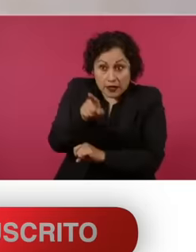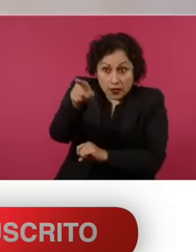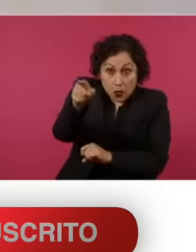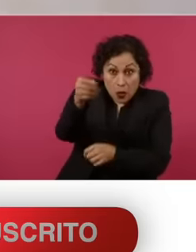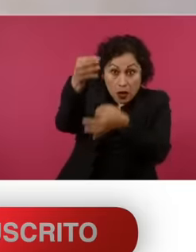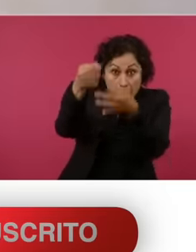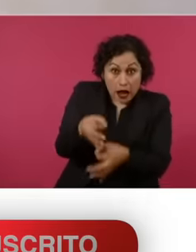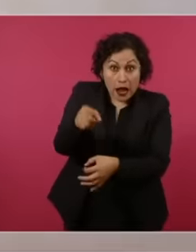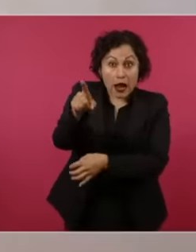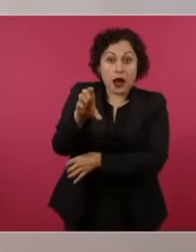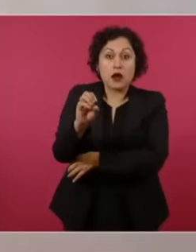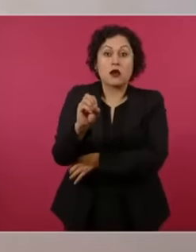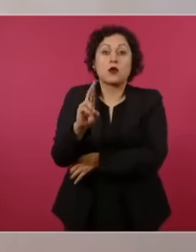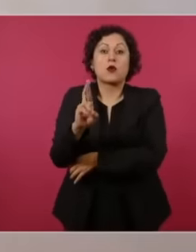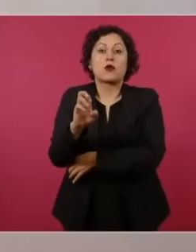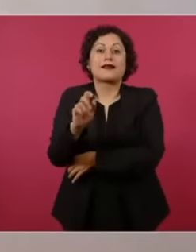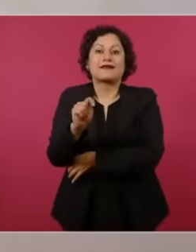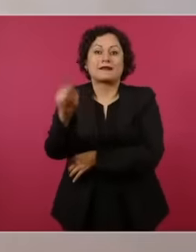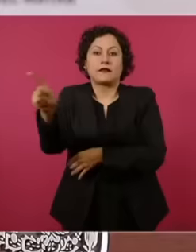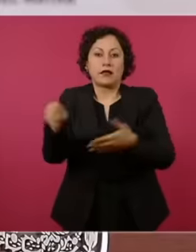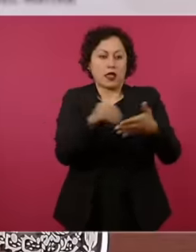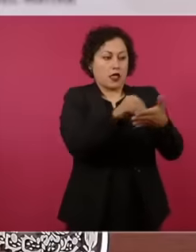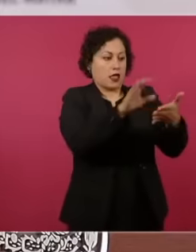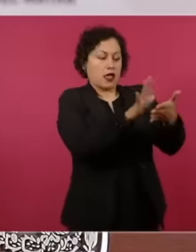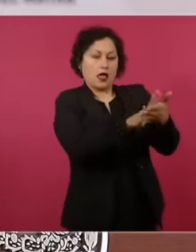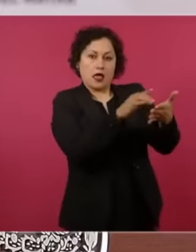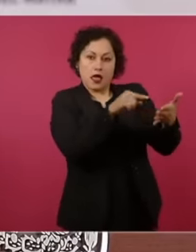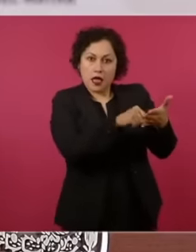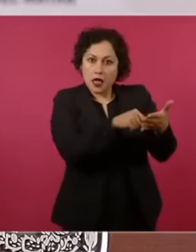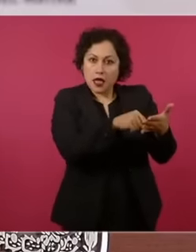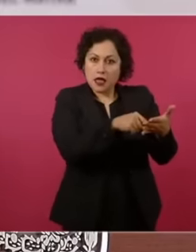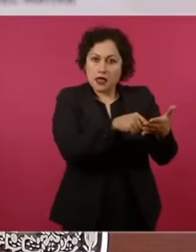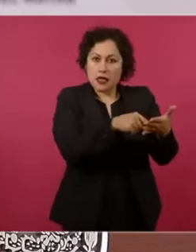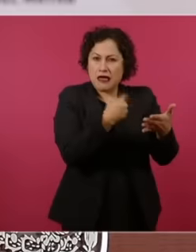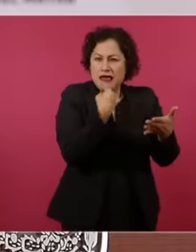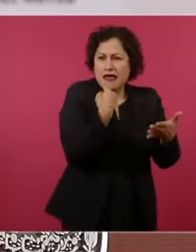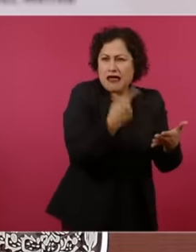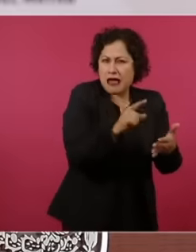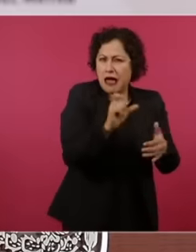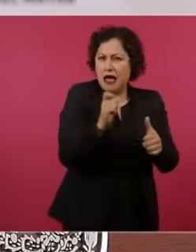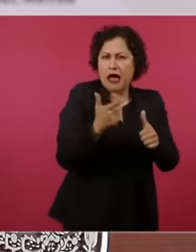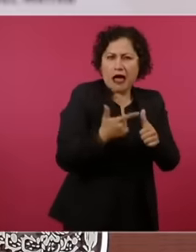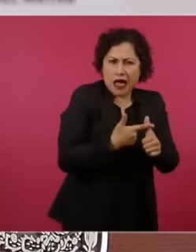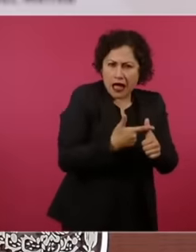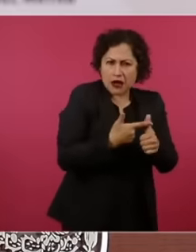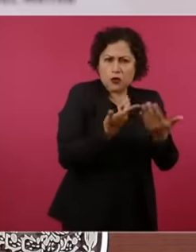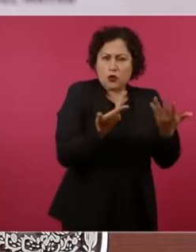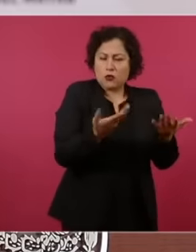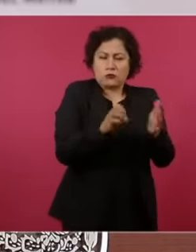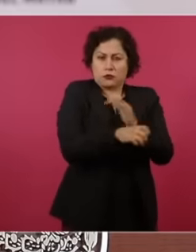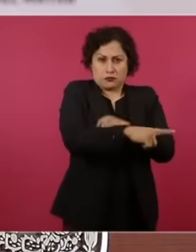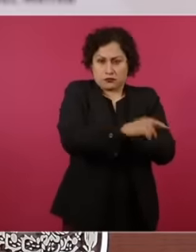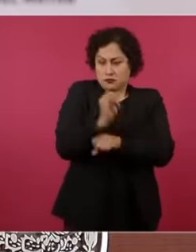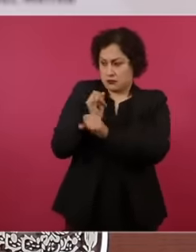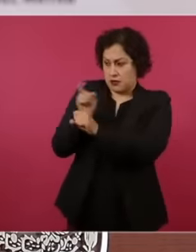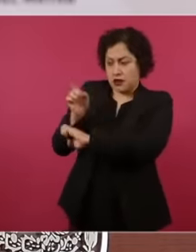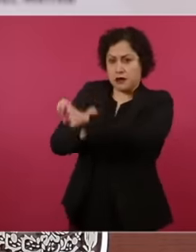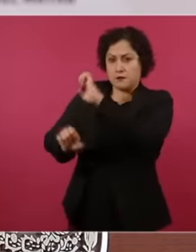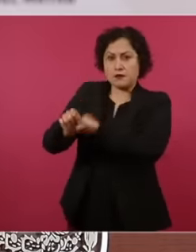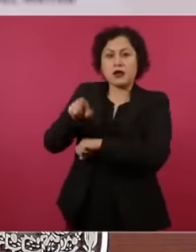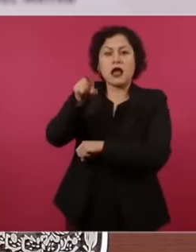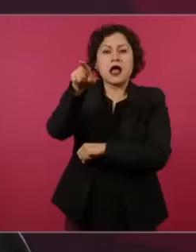Carlos Loret de Mola does not appear as a codue shareholder executive manager